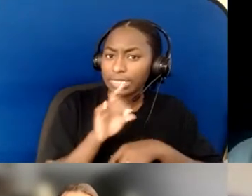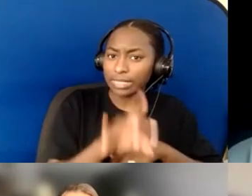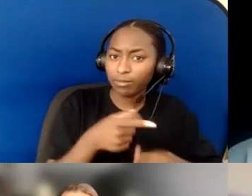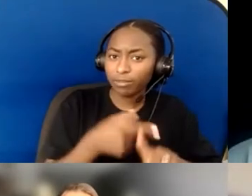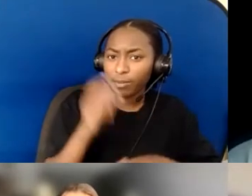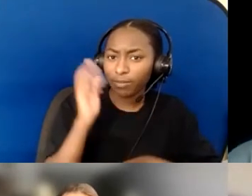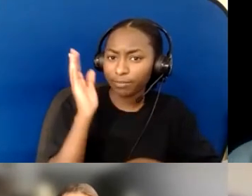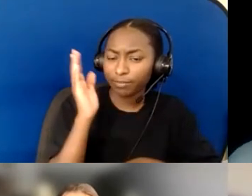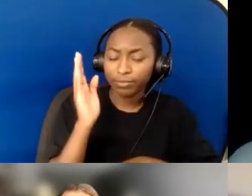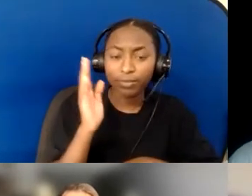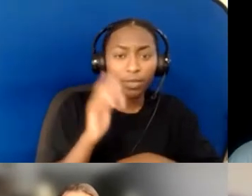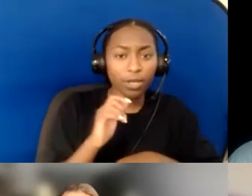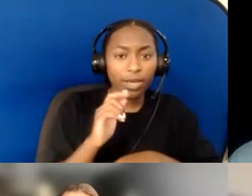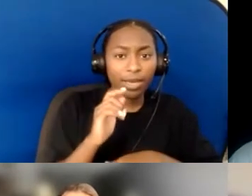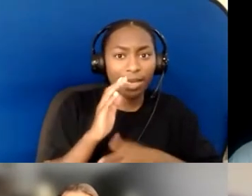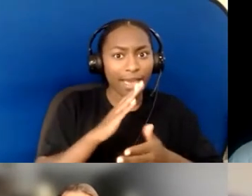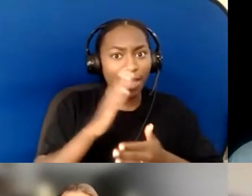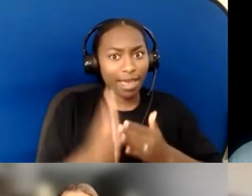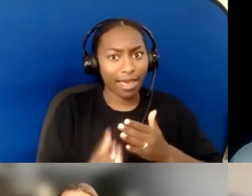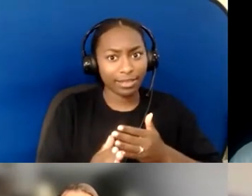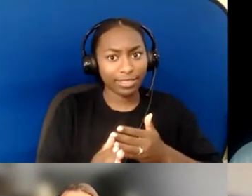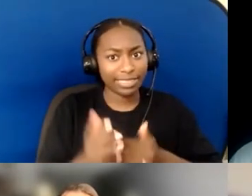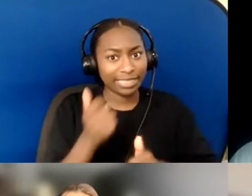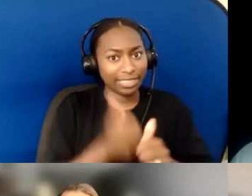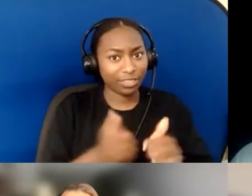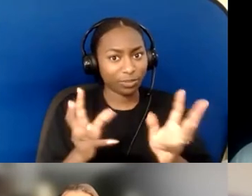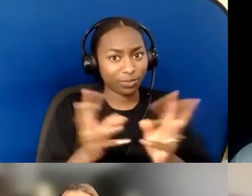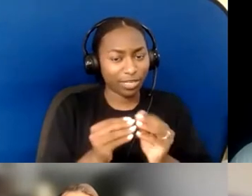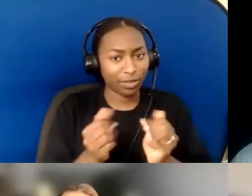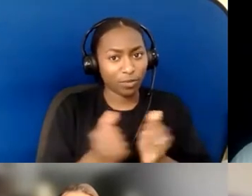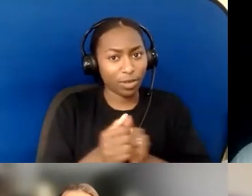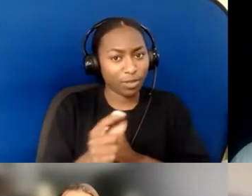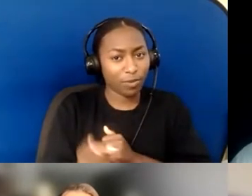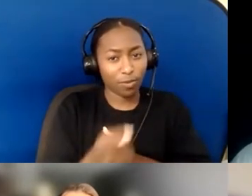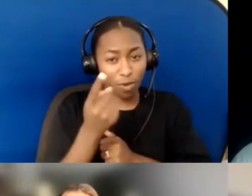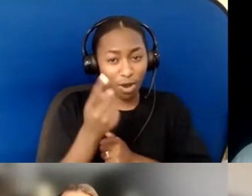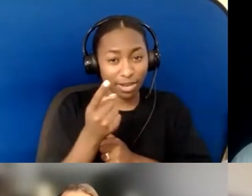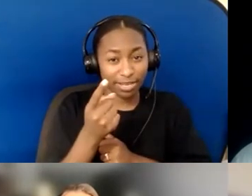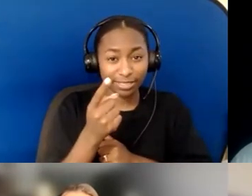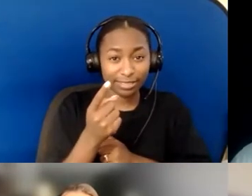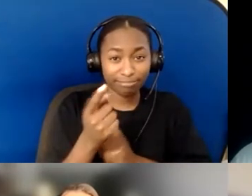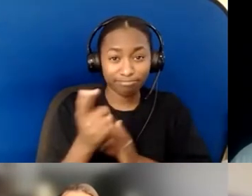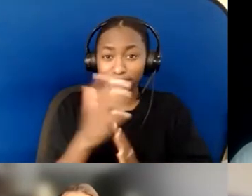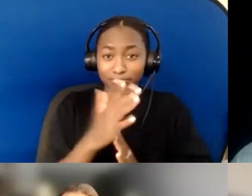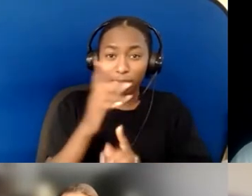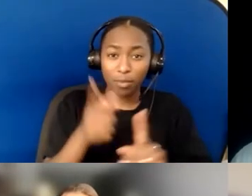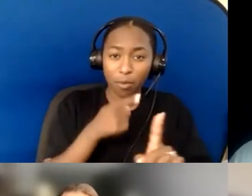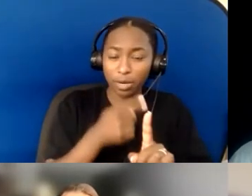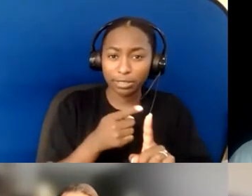"and don't end the meeting with very vague... [chuckles] "undefined things,"